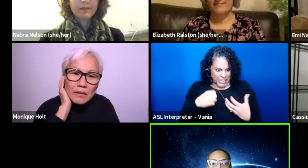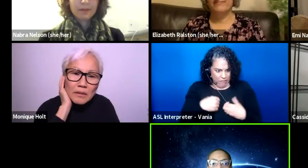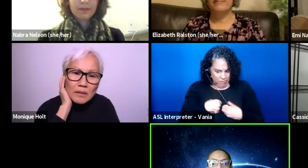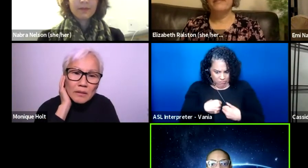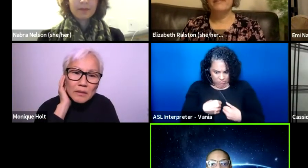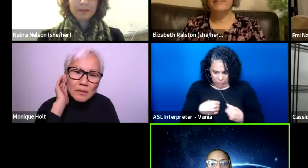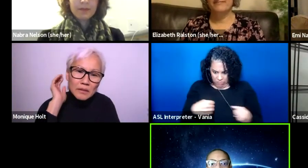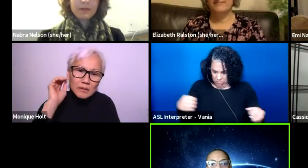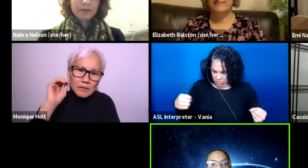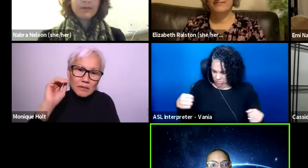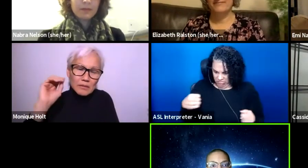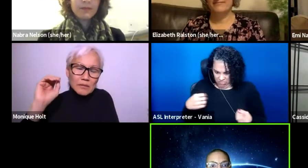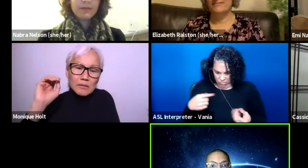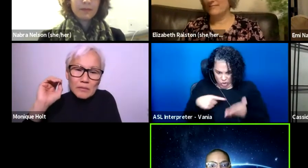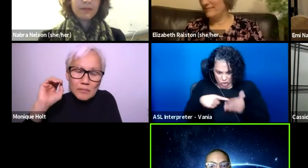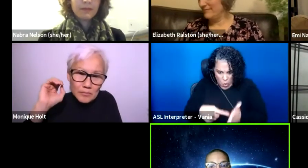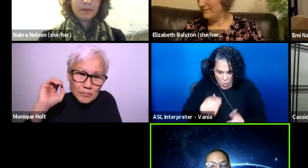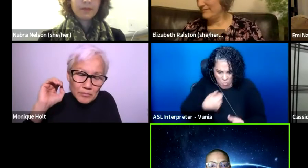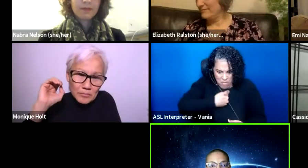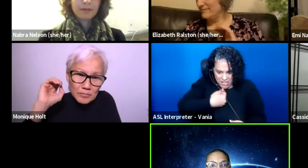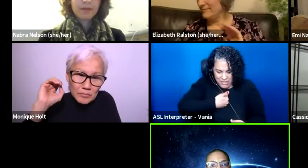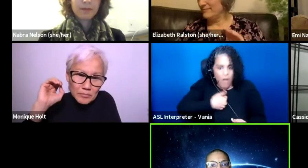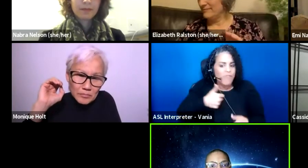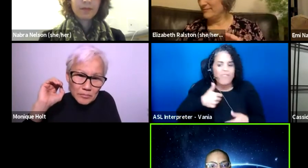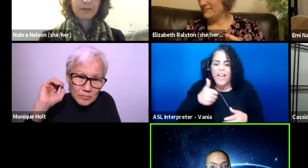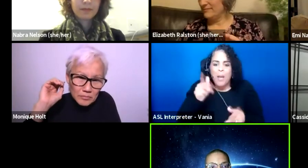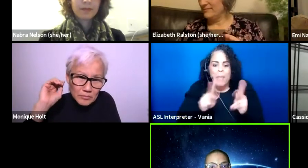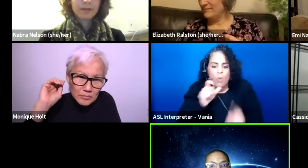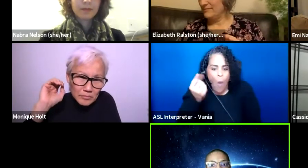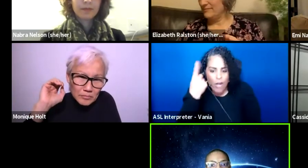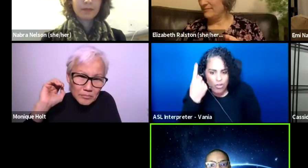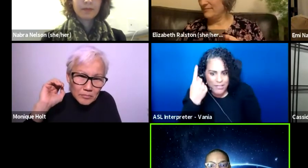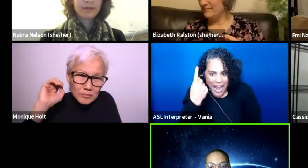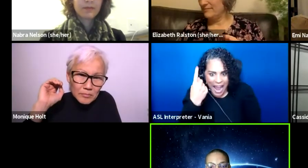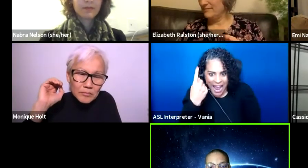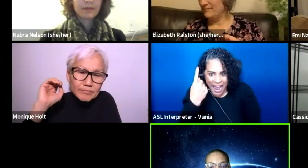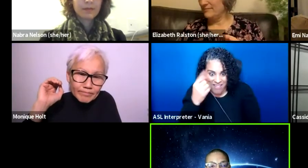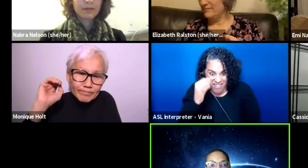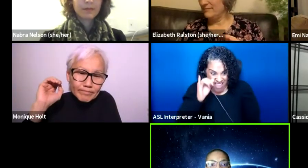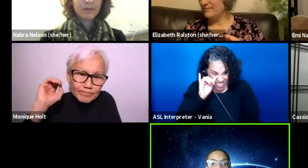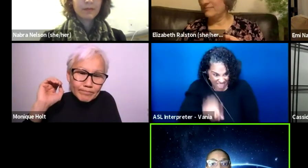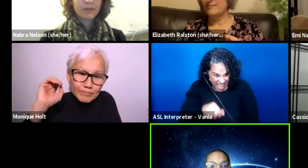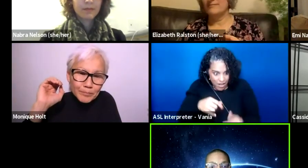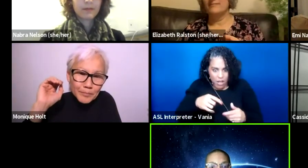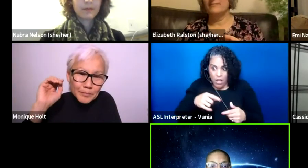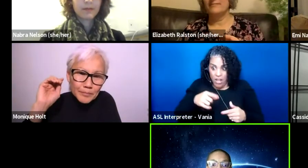really don't understand. It's like the vulnerability that comes from saying, hey,